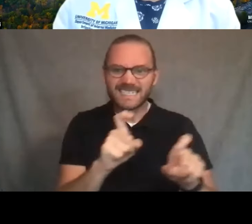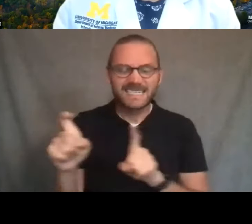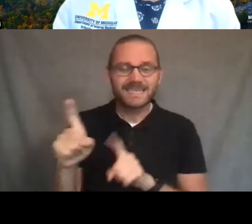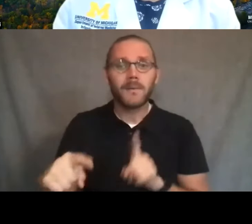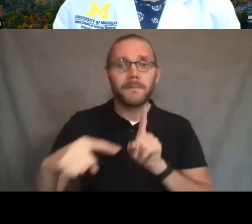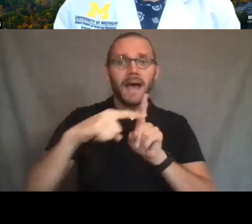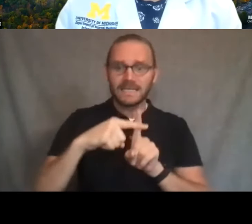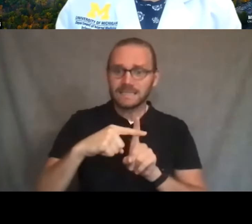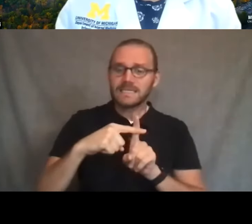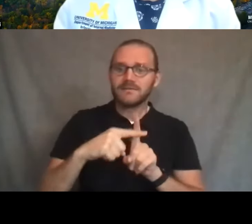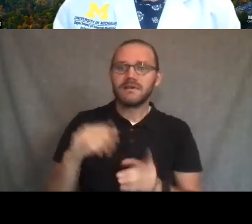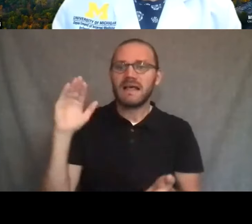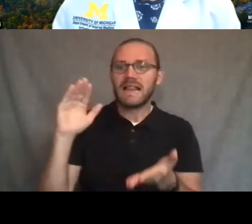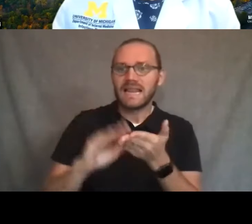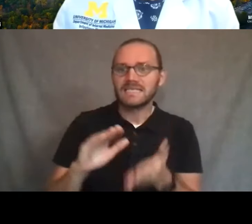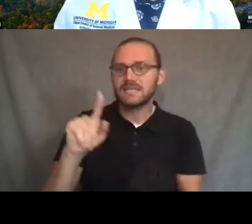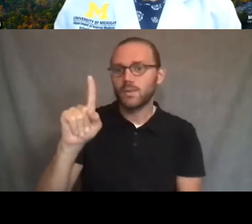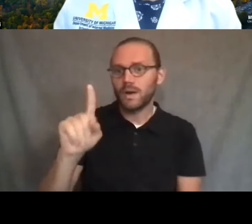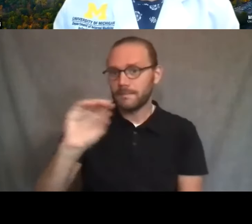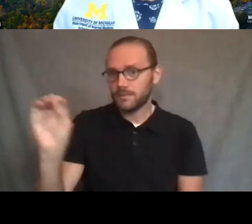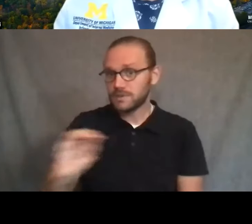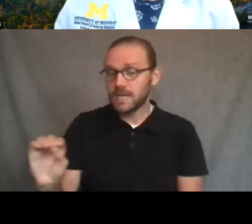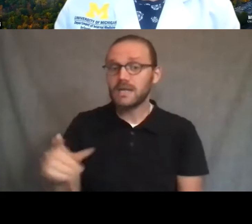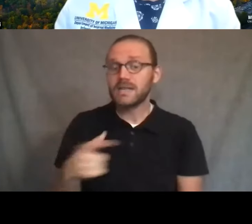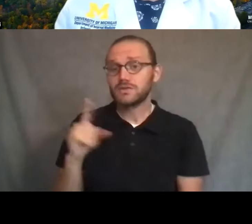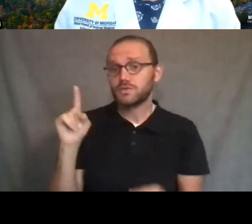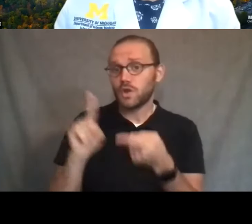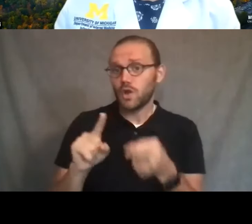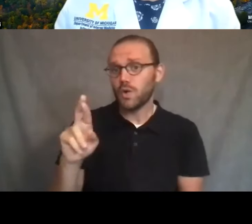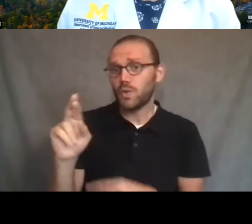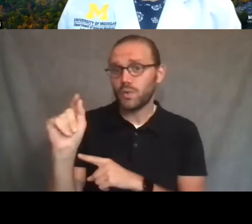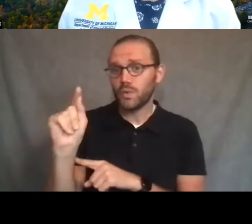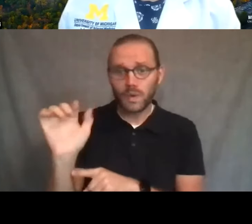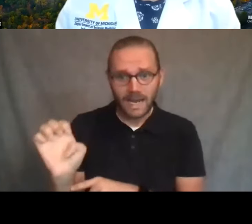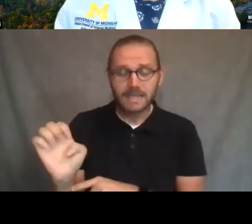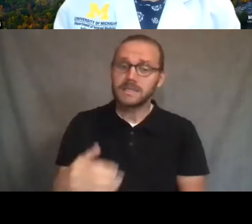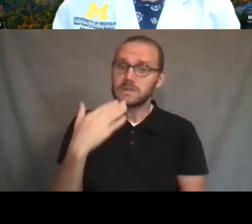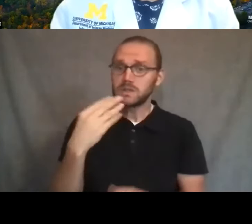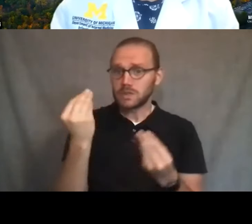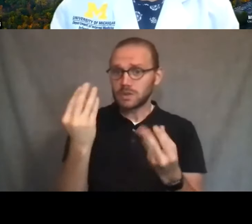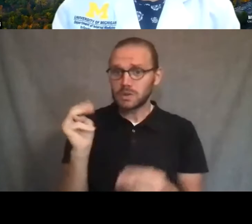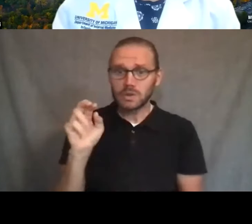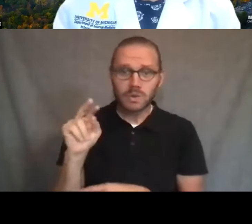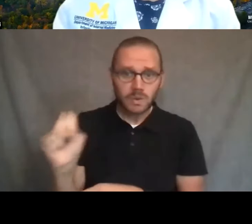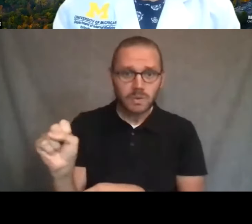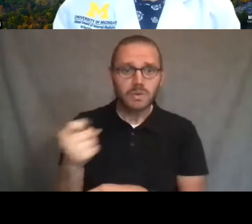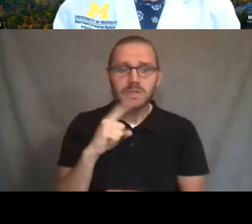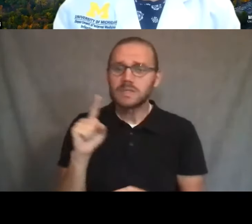That's a pretty low a rate for a pandemic illness. So that's good news. So randomly there's a small fraction of people out there,